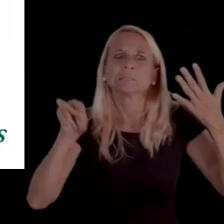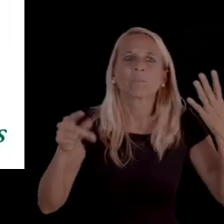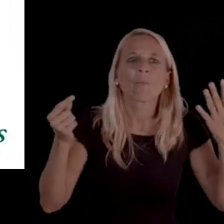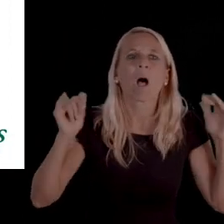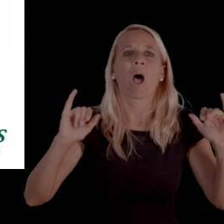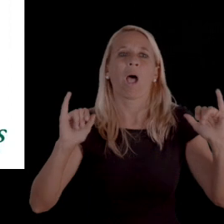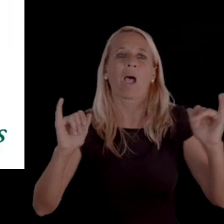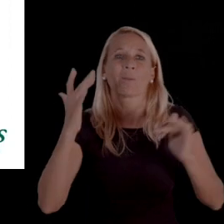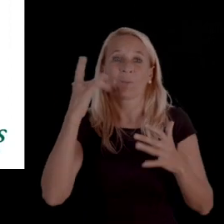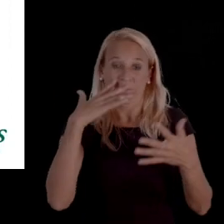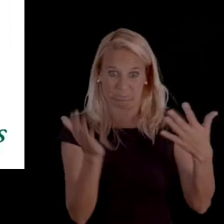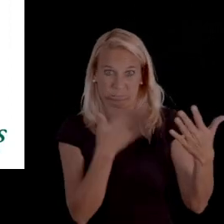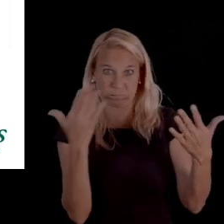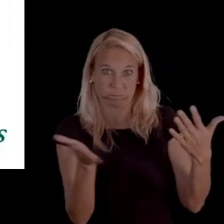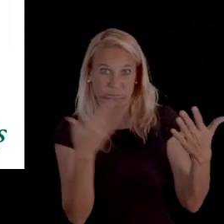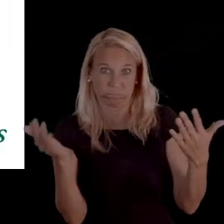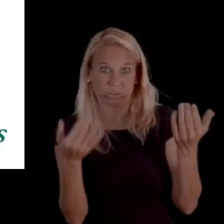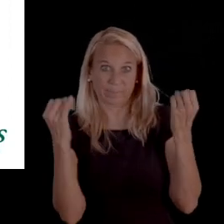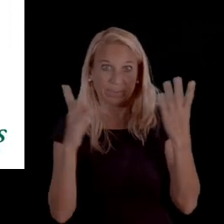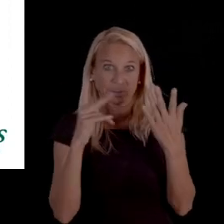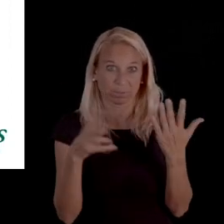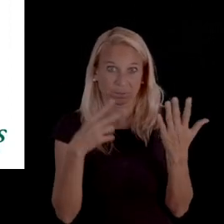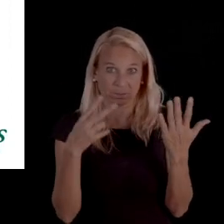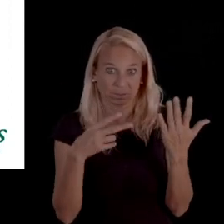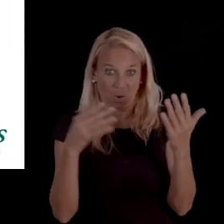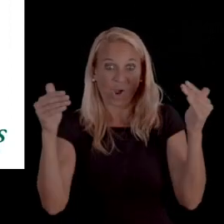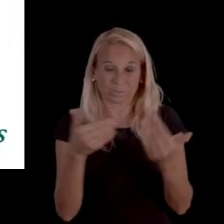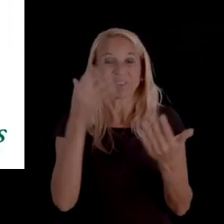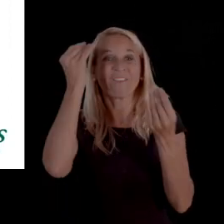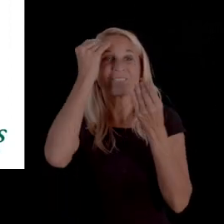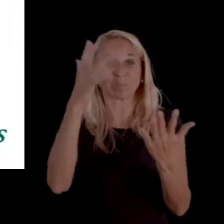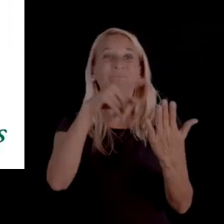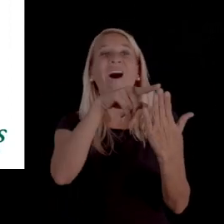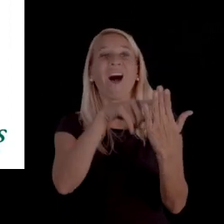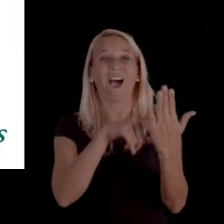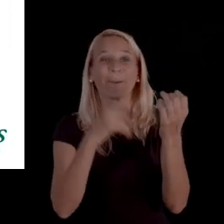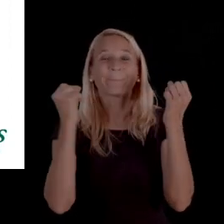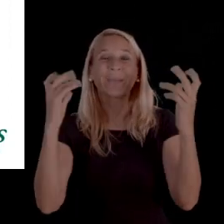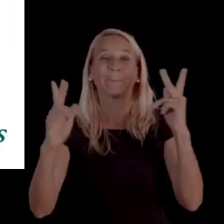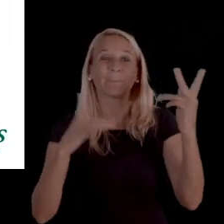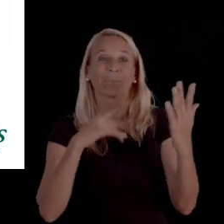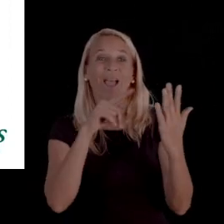Because it is a few pages, most often people do look at just the introductory information